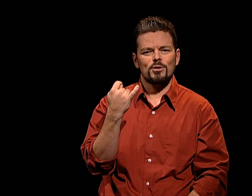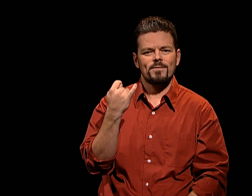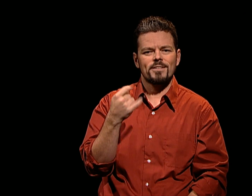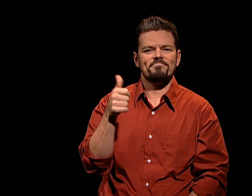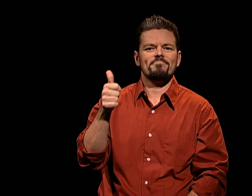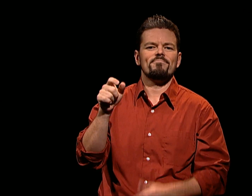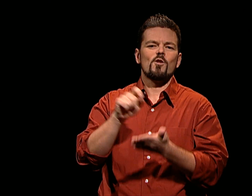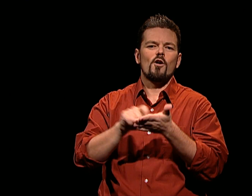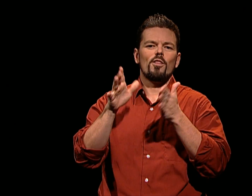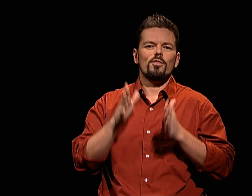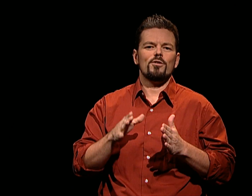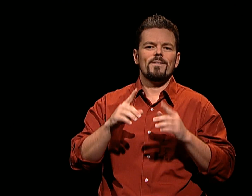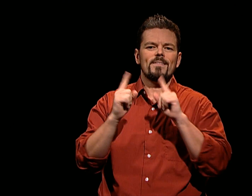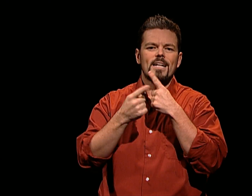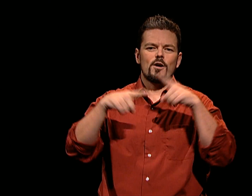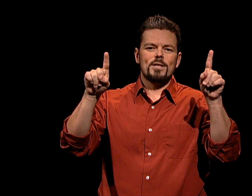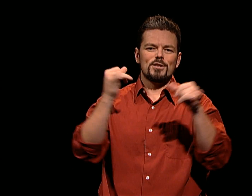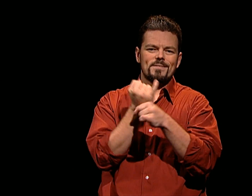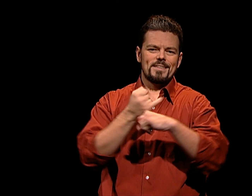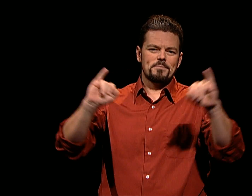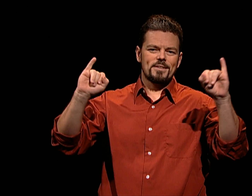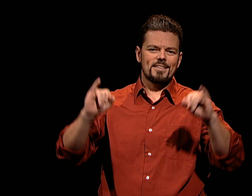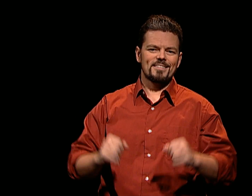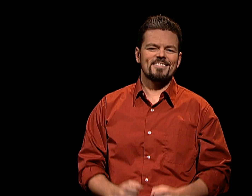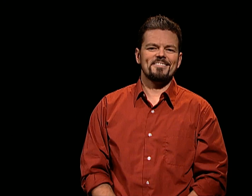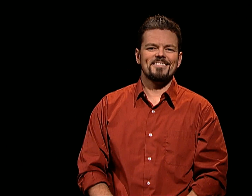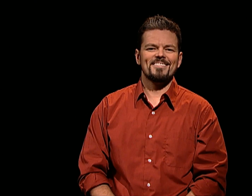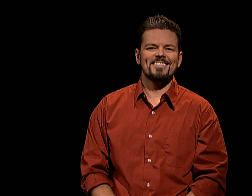AUTHOR OF THE DECLARATION OF THE INDEPENDENCE.